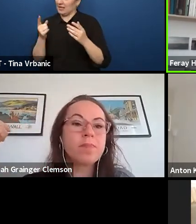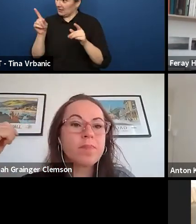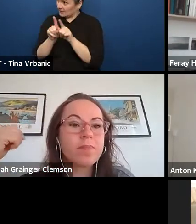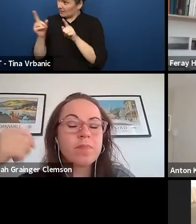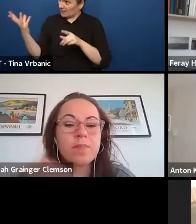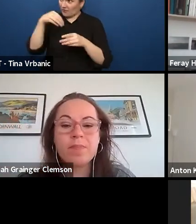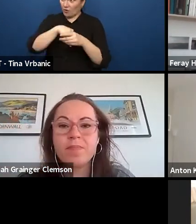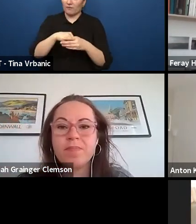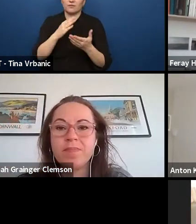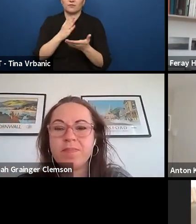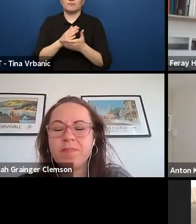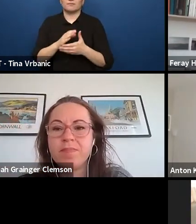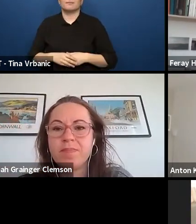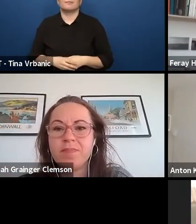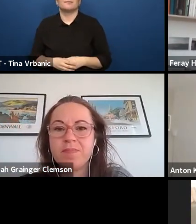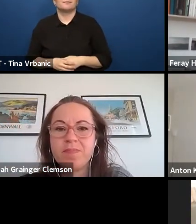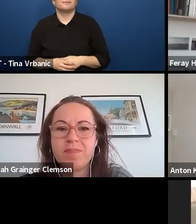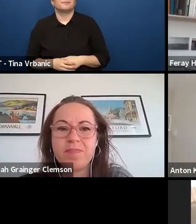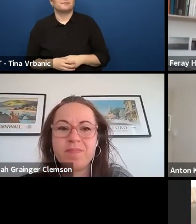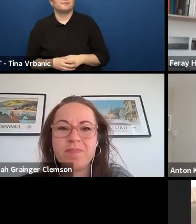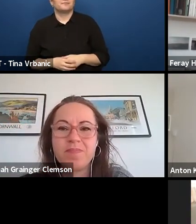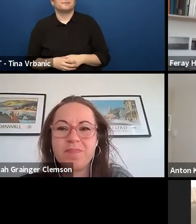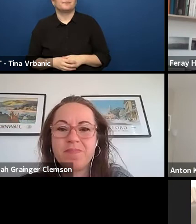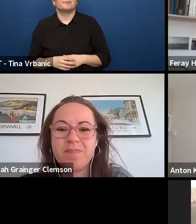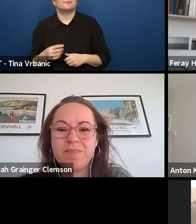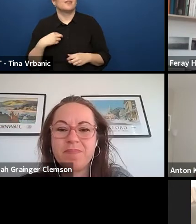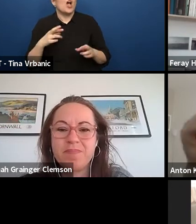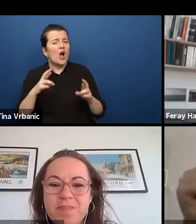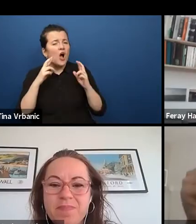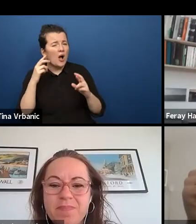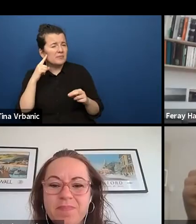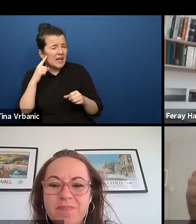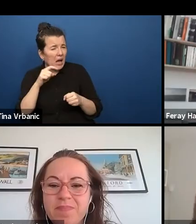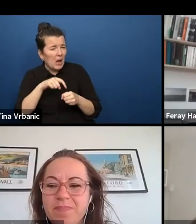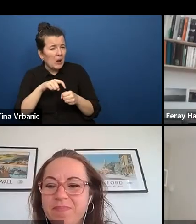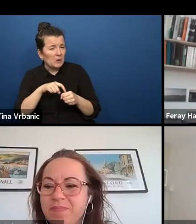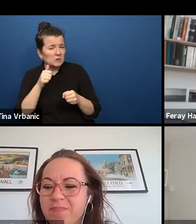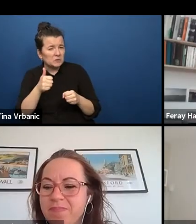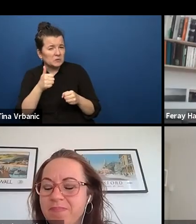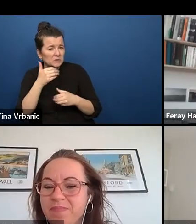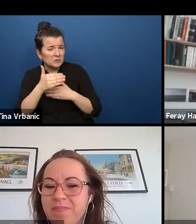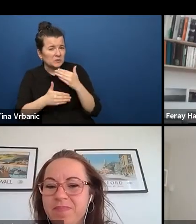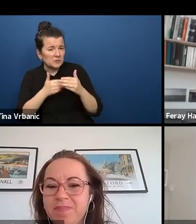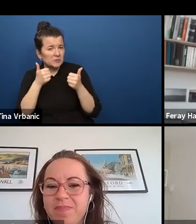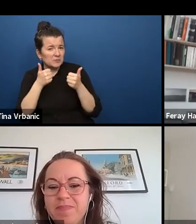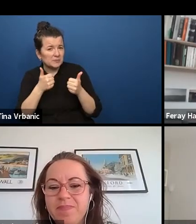Yes, I am. And I really hope that my sound is going to get better the more I speak. So I'm trying my best.